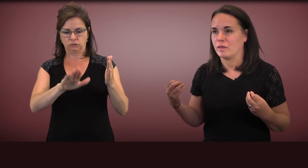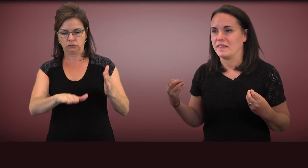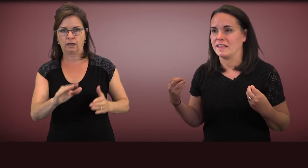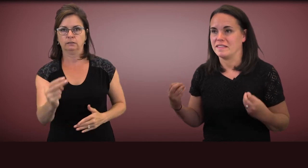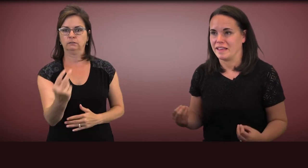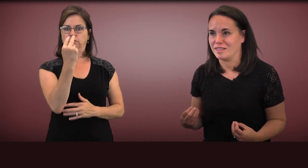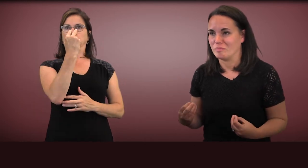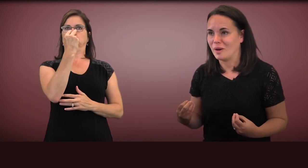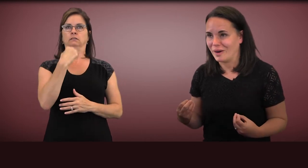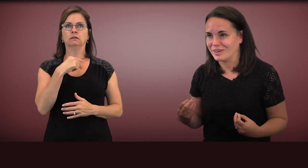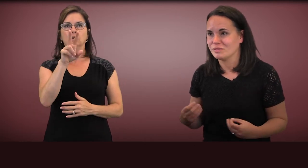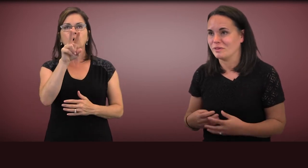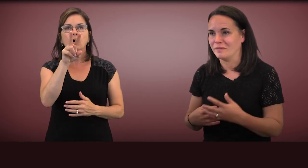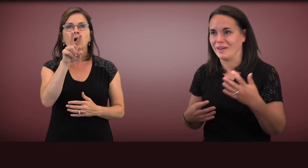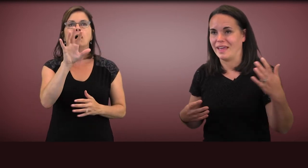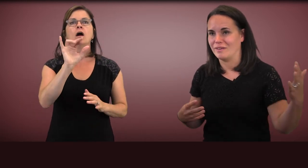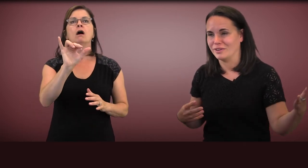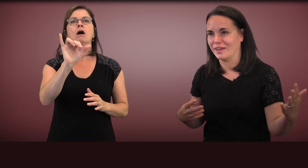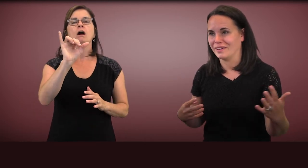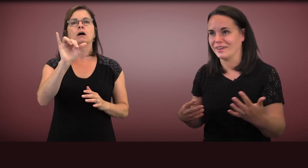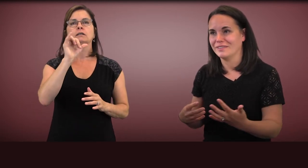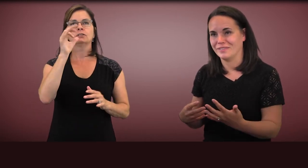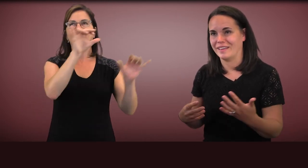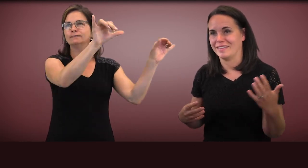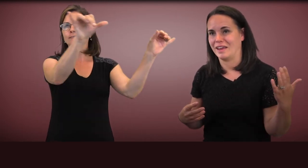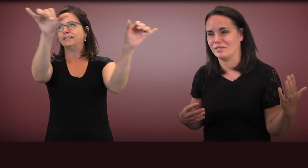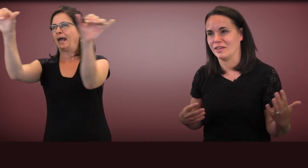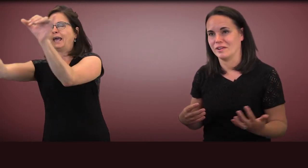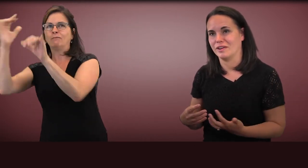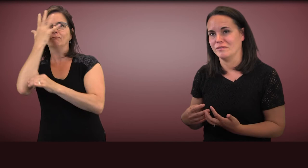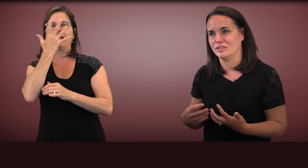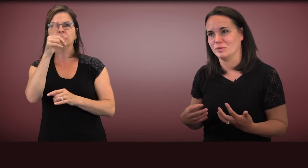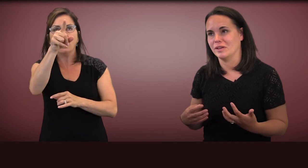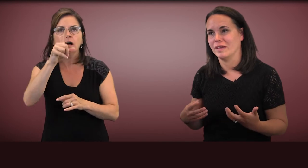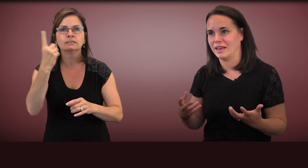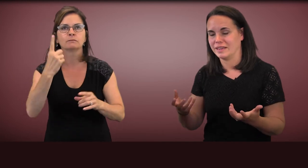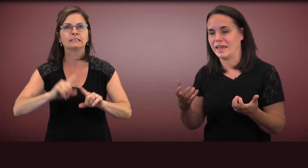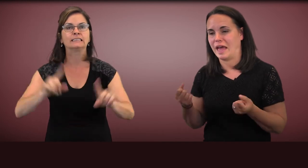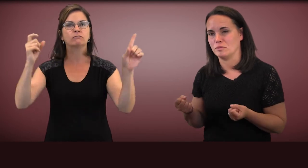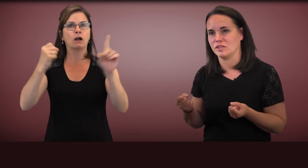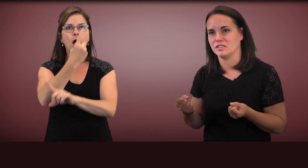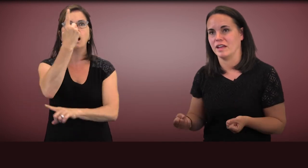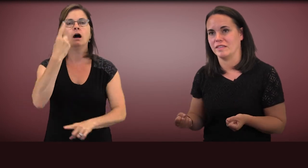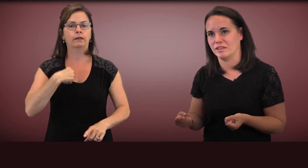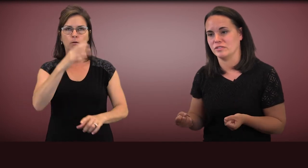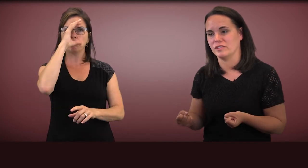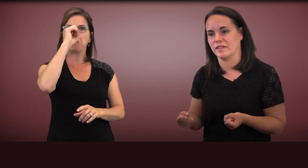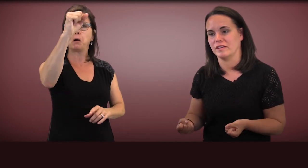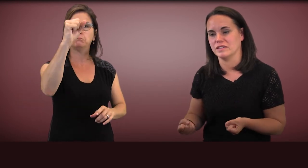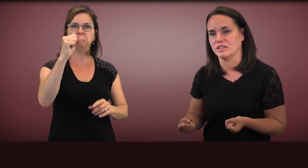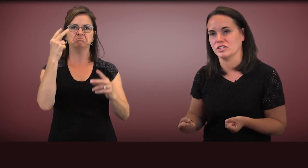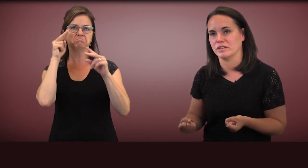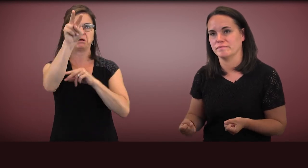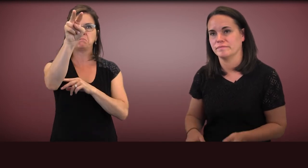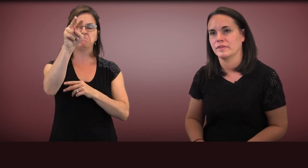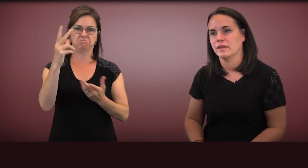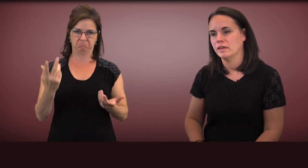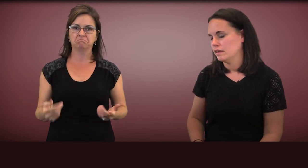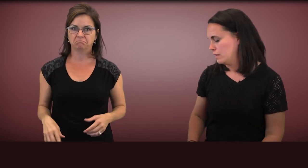as something that stands apart from every other face and every other individual and capture the child's interest and their attention.